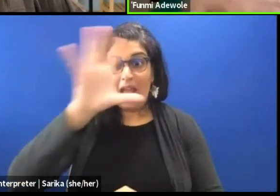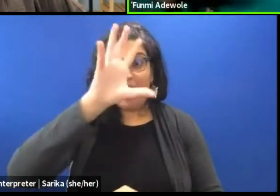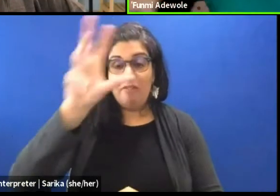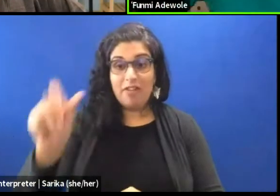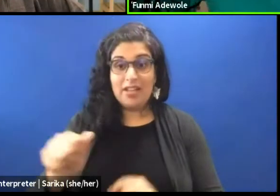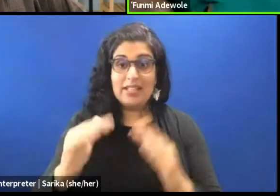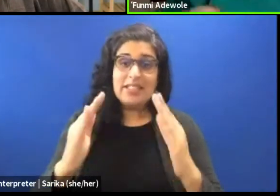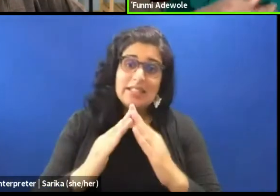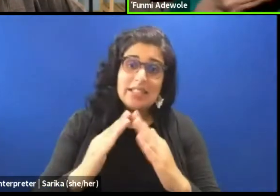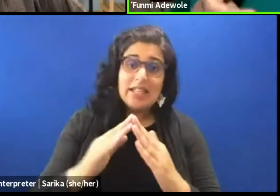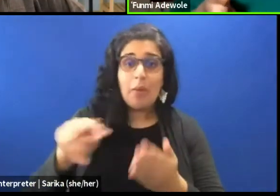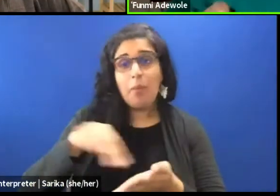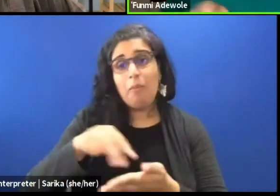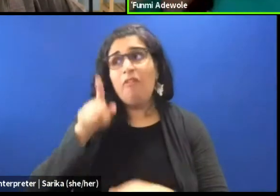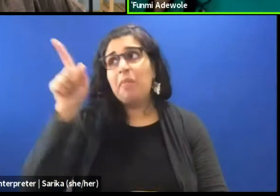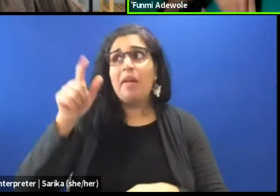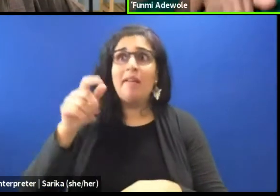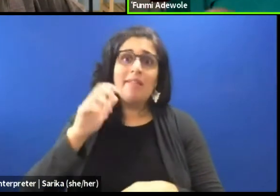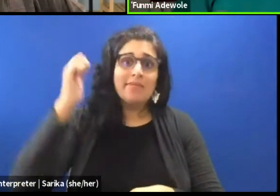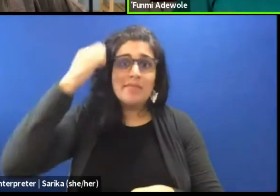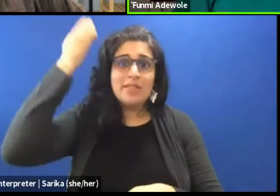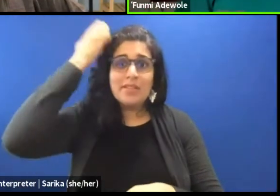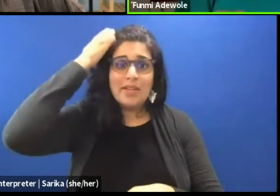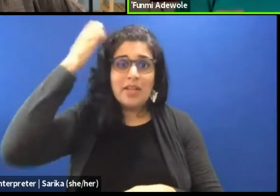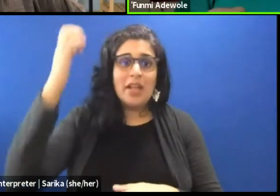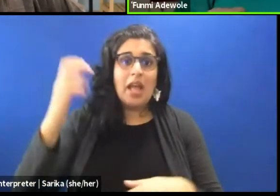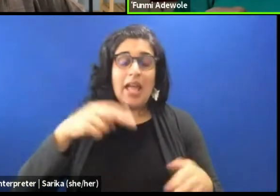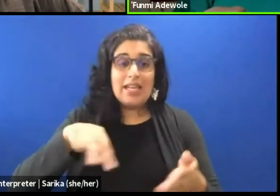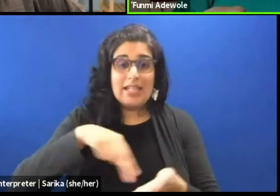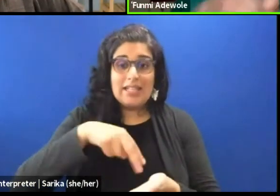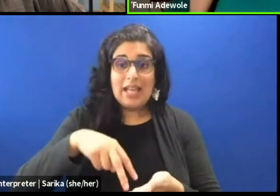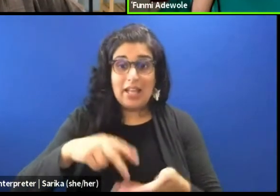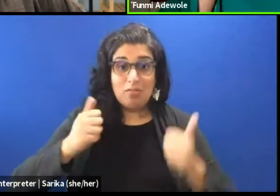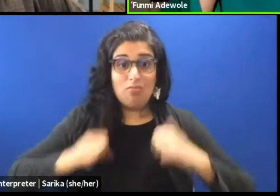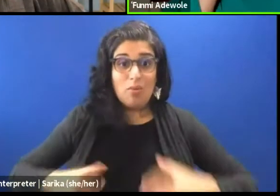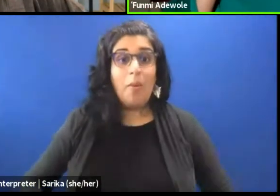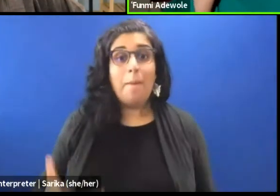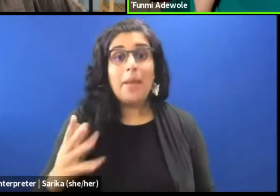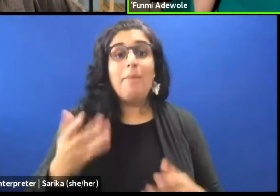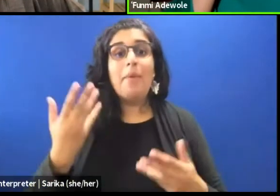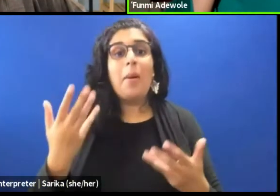was performing in Europe and he danced with the costume, people might still hear him,